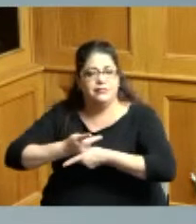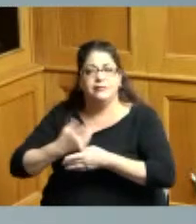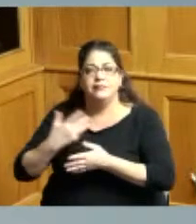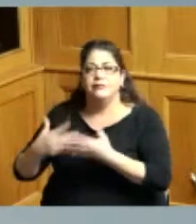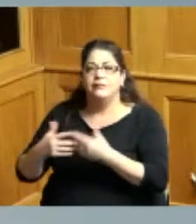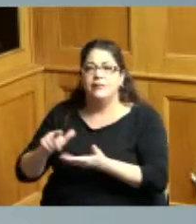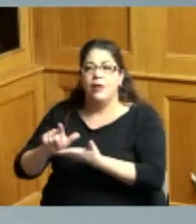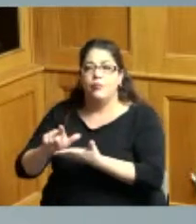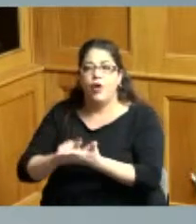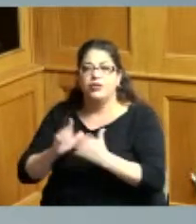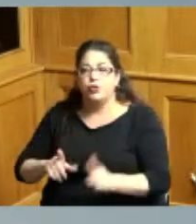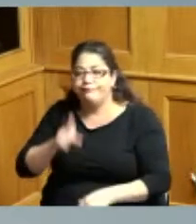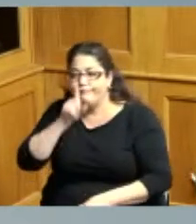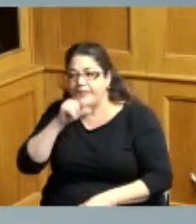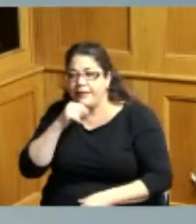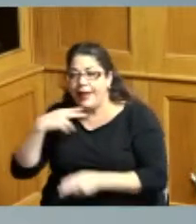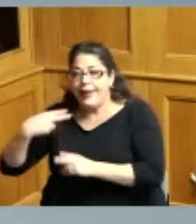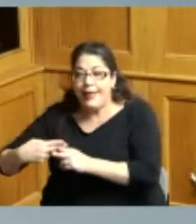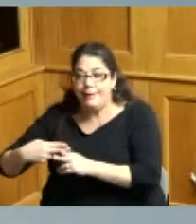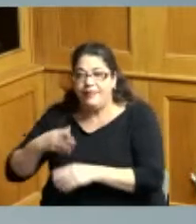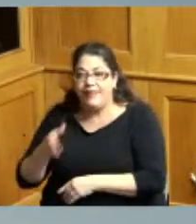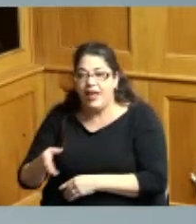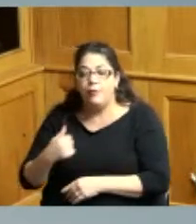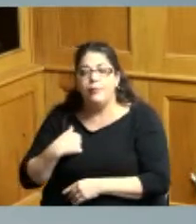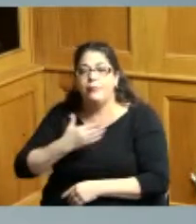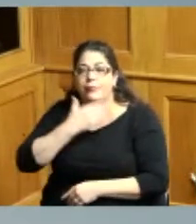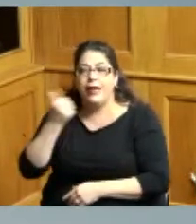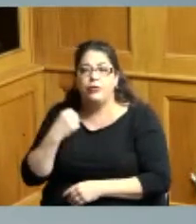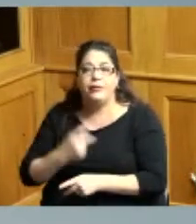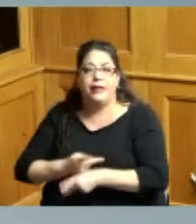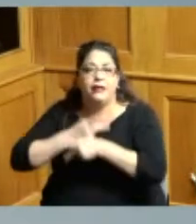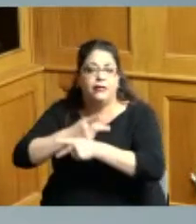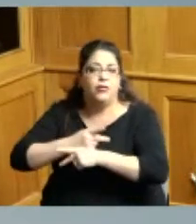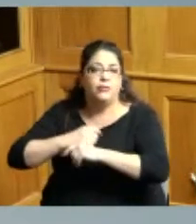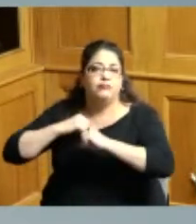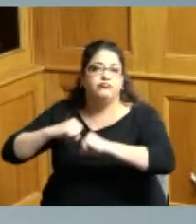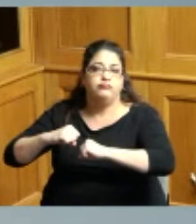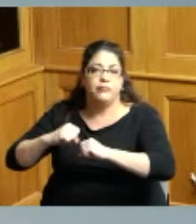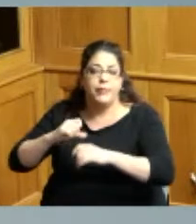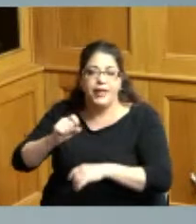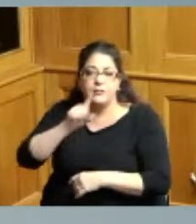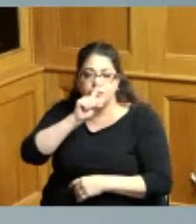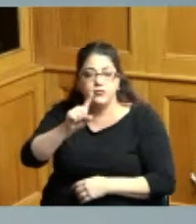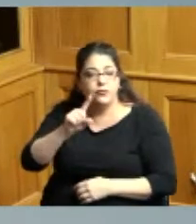named in the suit just out of an abundance of caution to ensure that there is or they